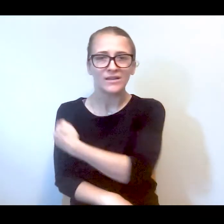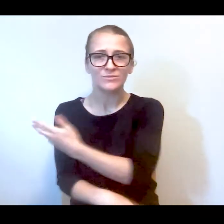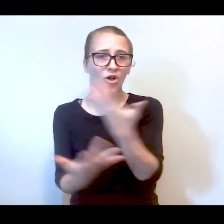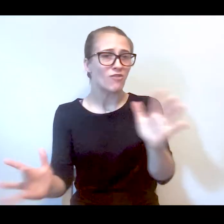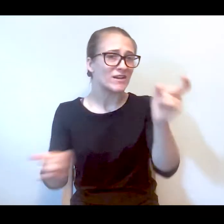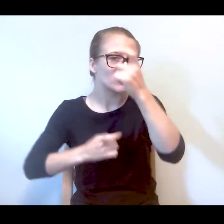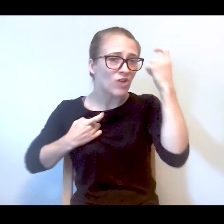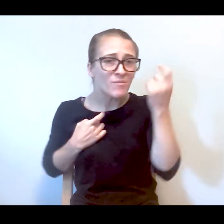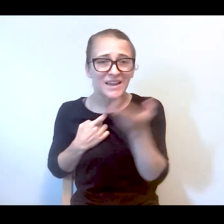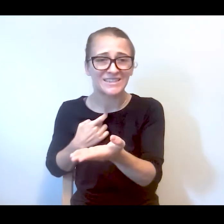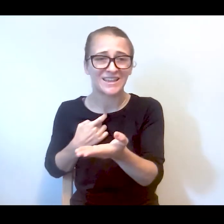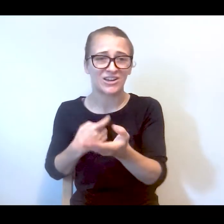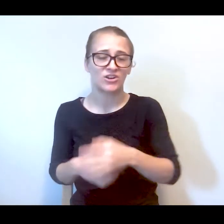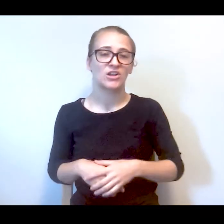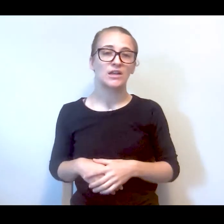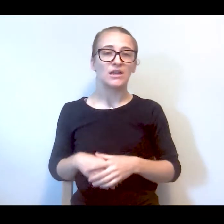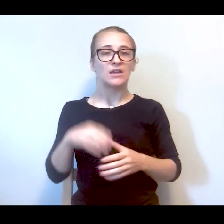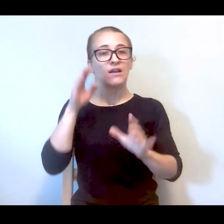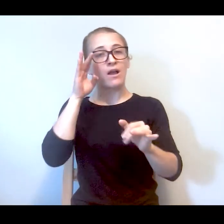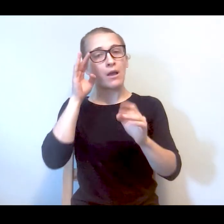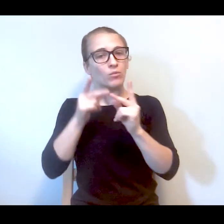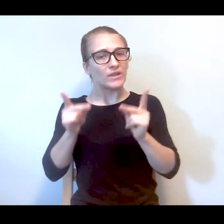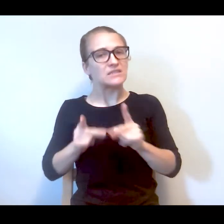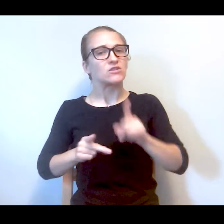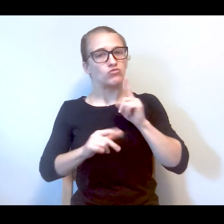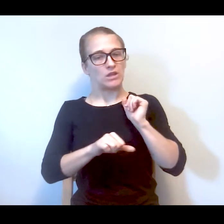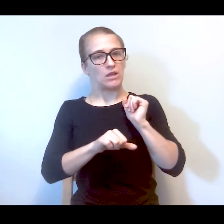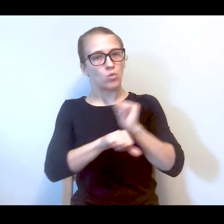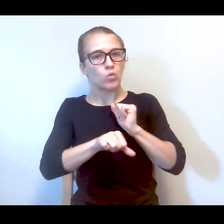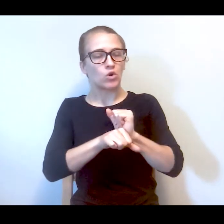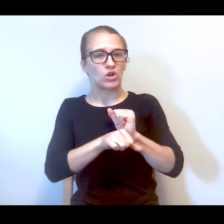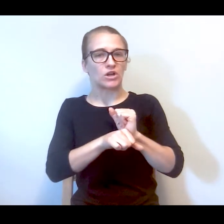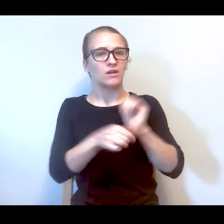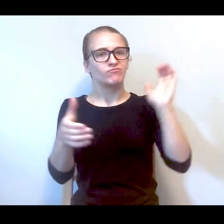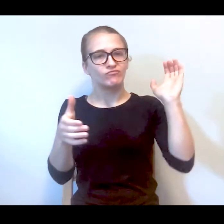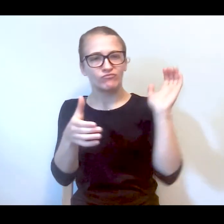the hospital because you've been traumatized there,